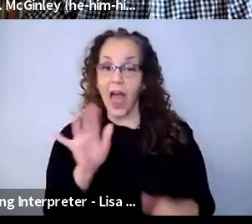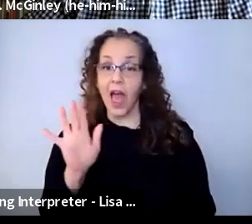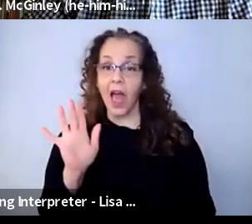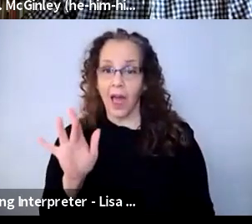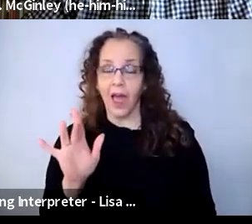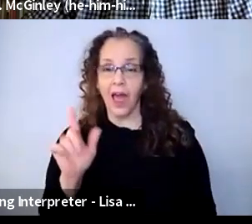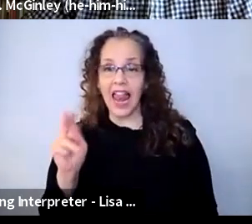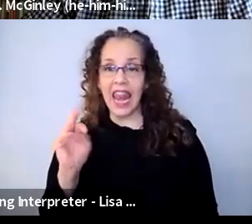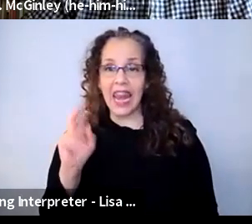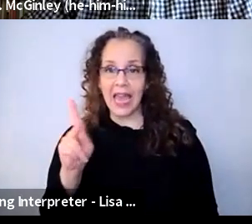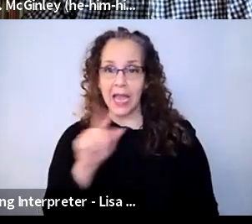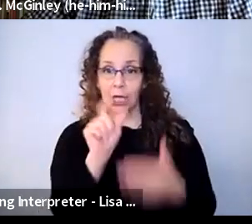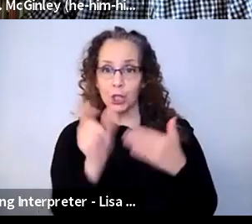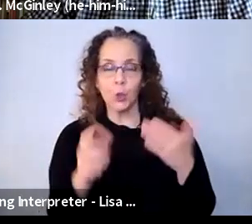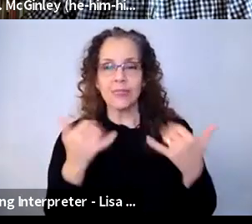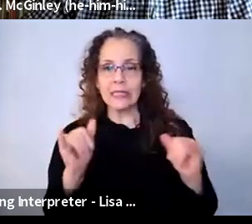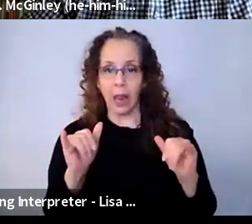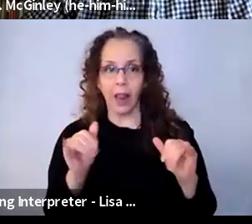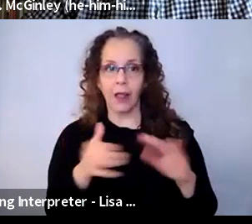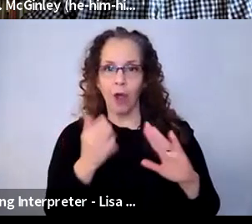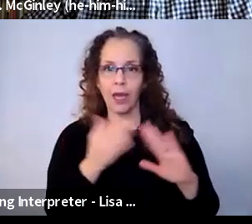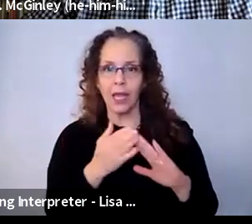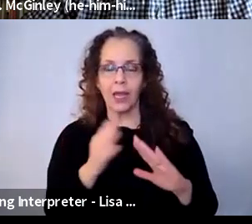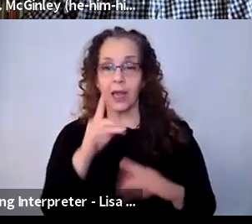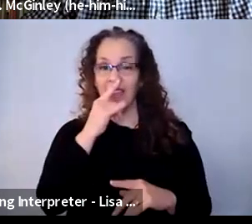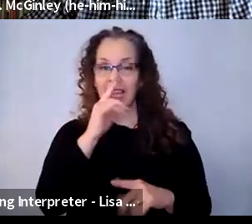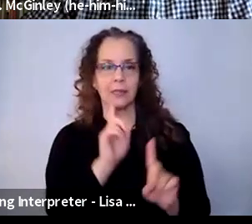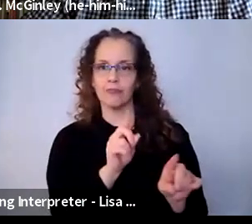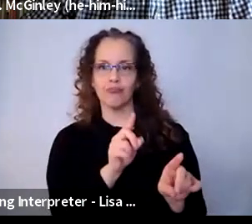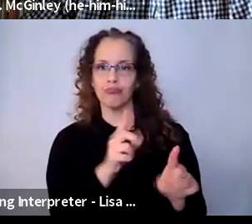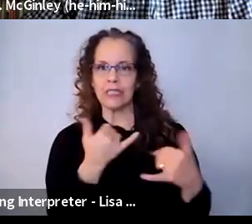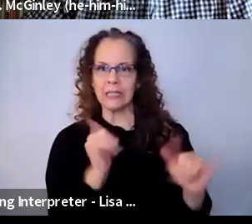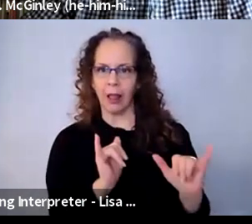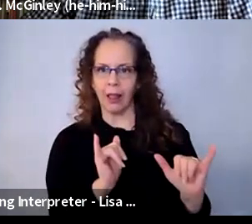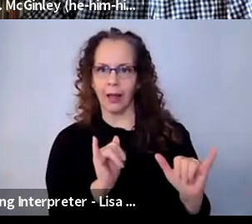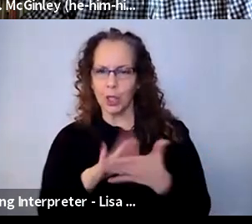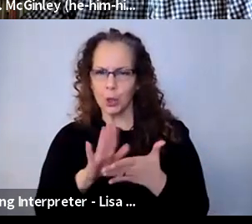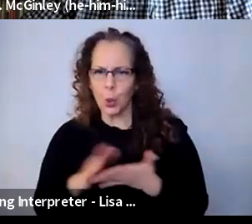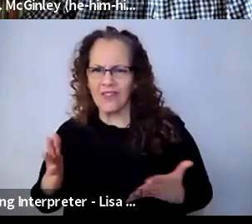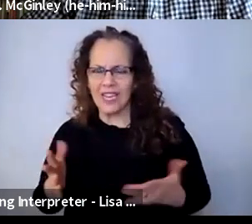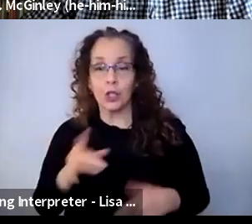artists happened to just check in and the kids were there. And they're like, "We don't want this to end. You know, can we